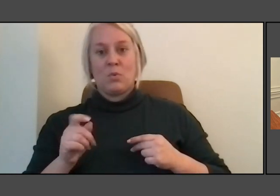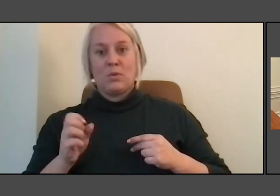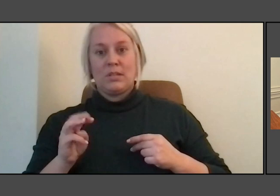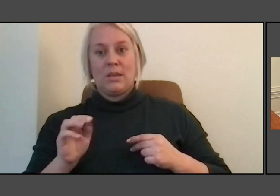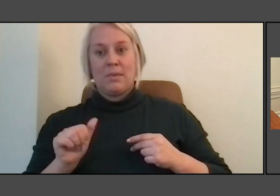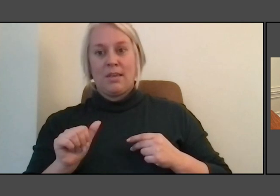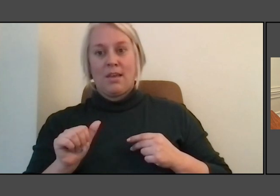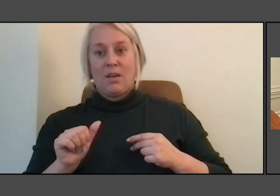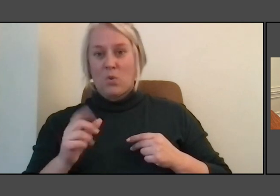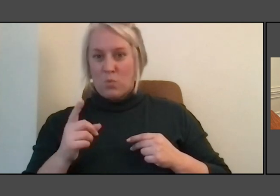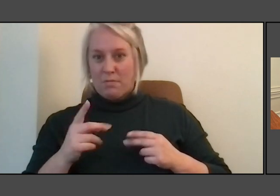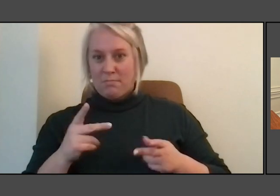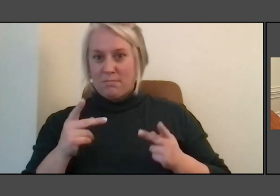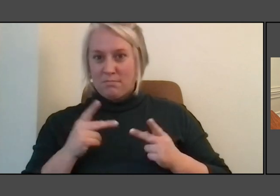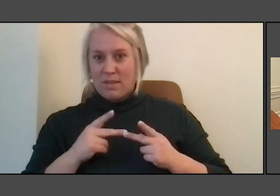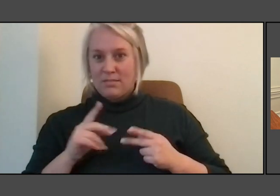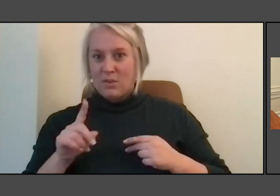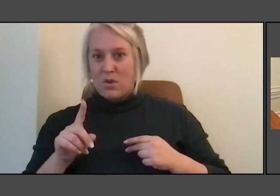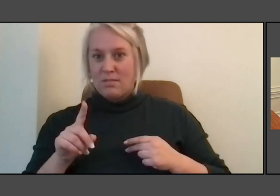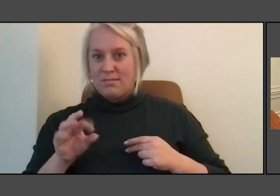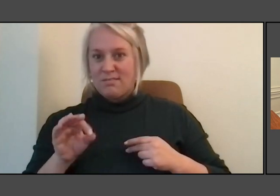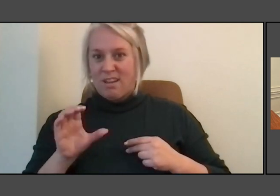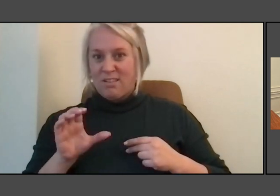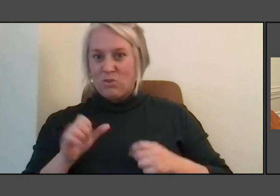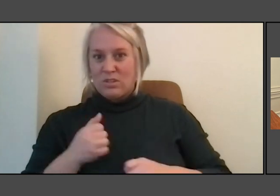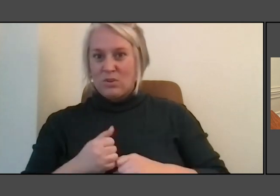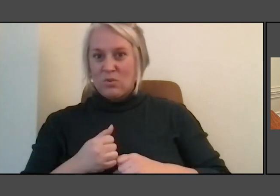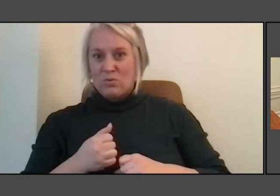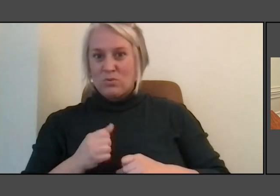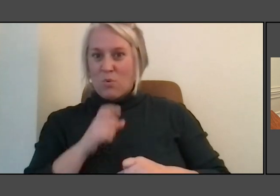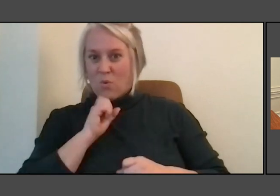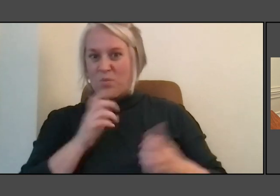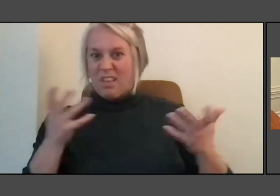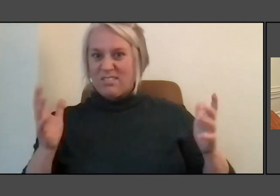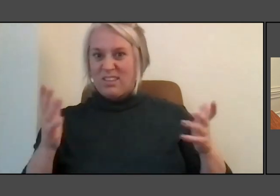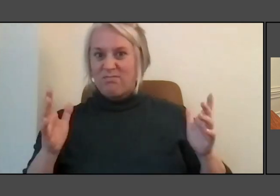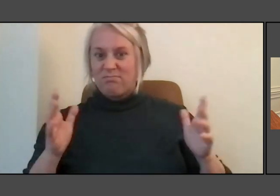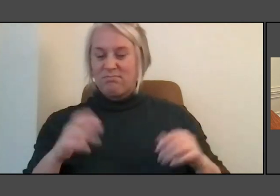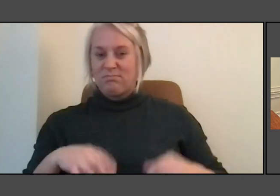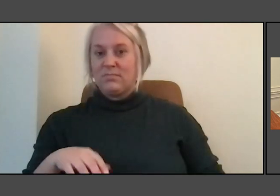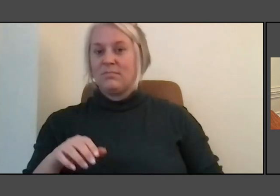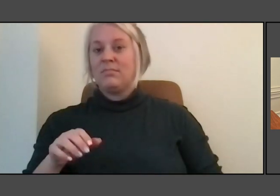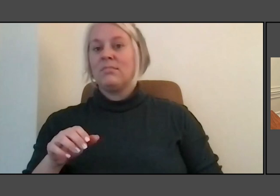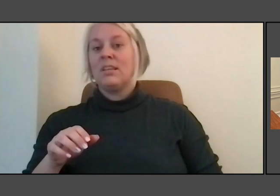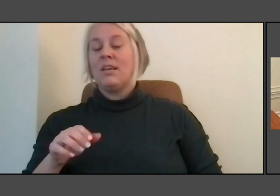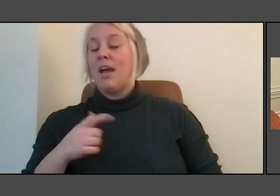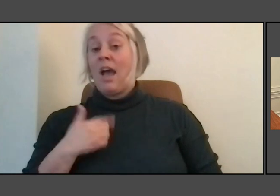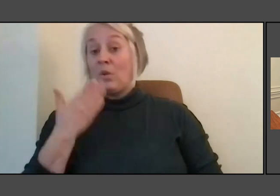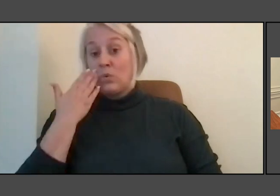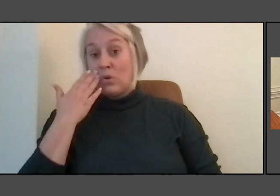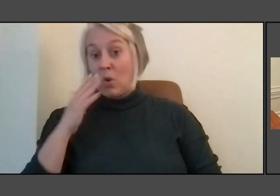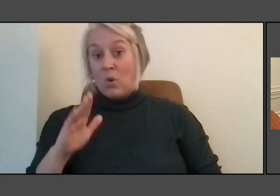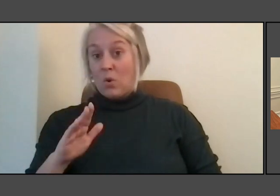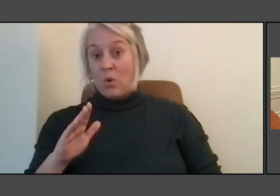So in a funny way what I don't know how long